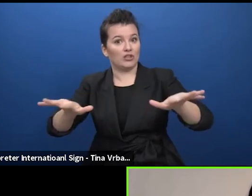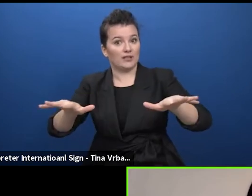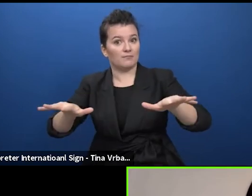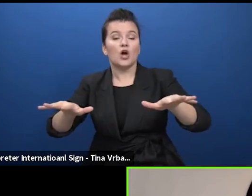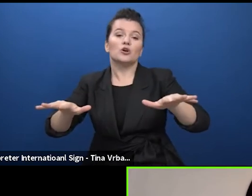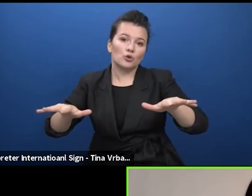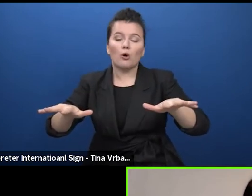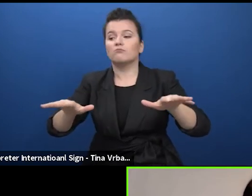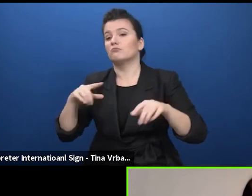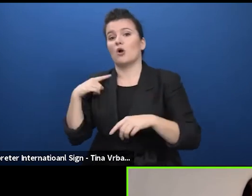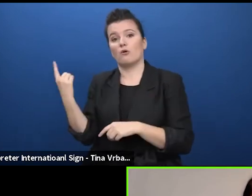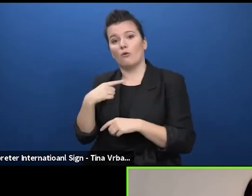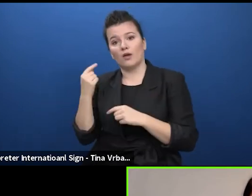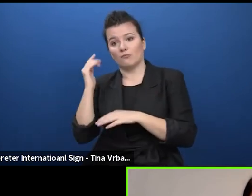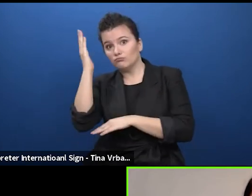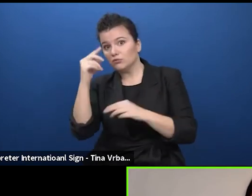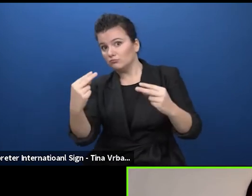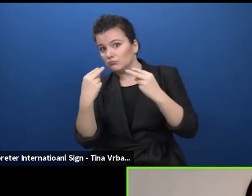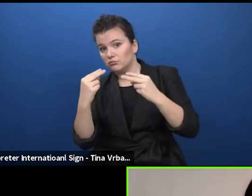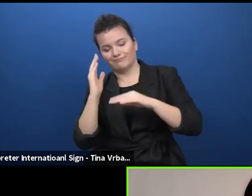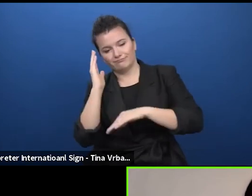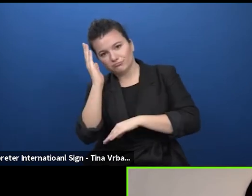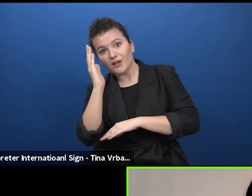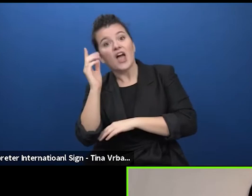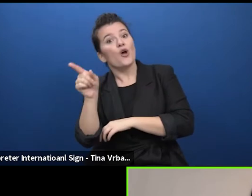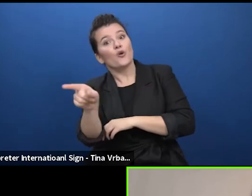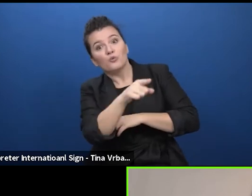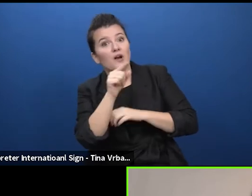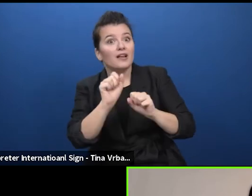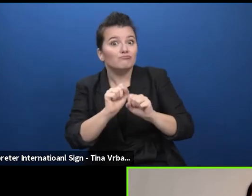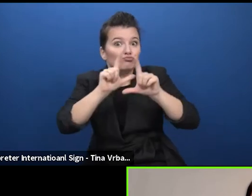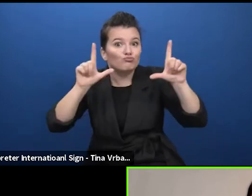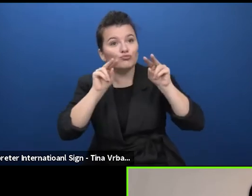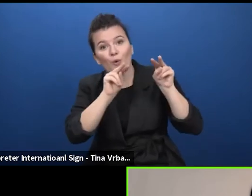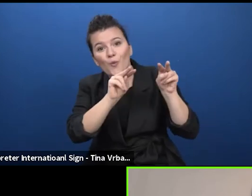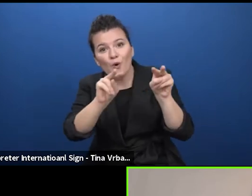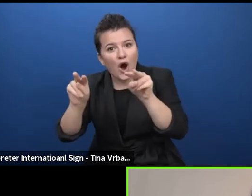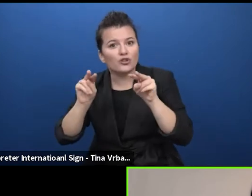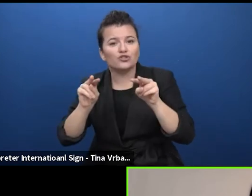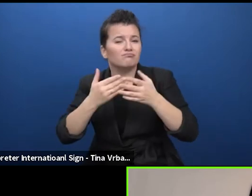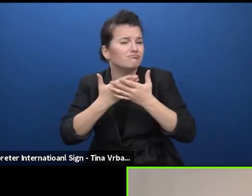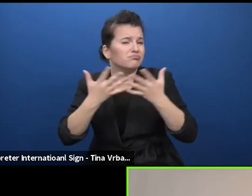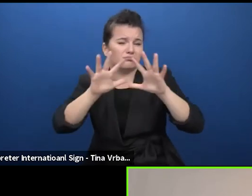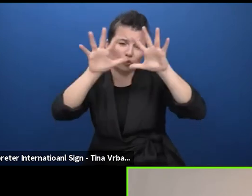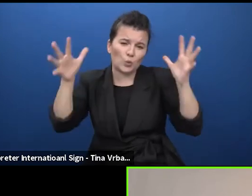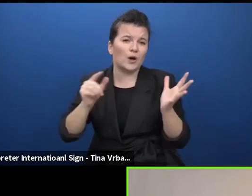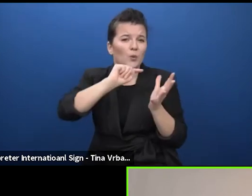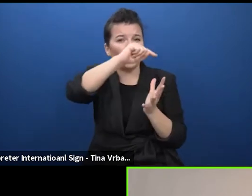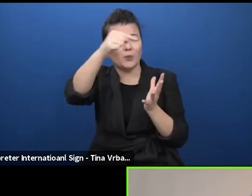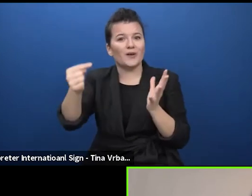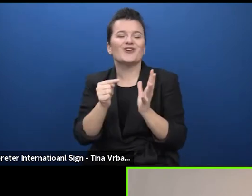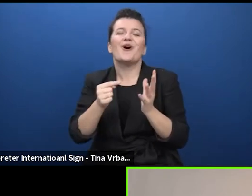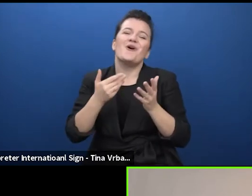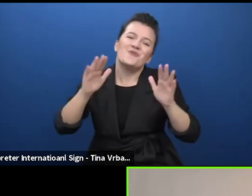heard and seen and to get in touch with audiences everywhere, so welcome everyone. We will be the